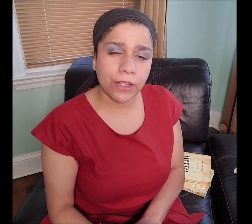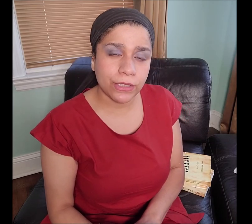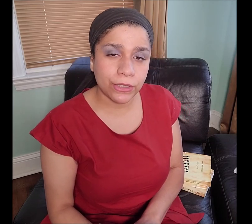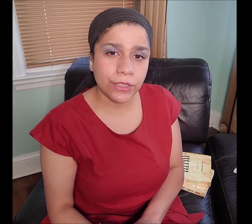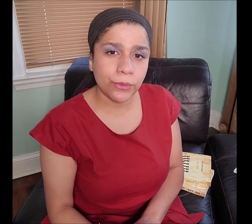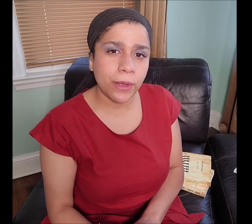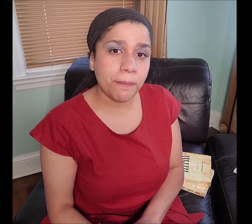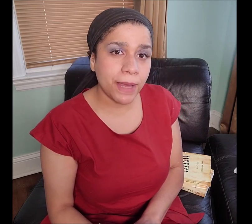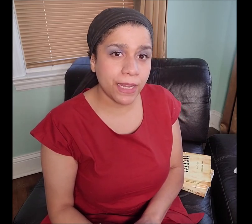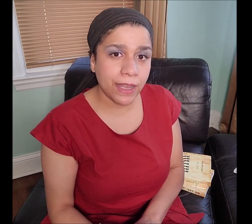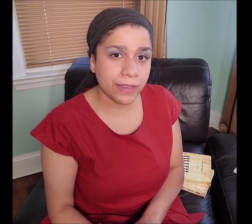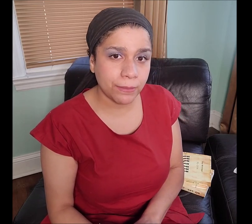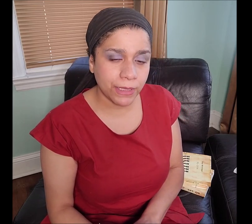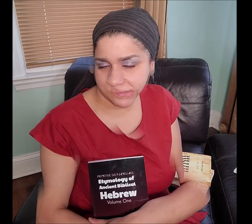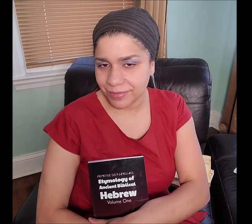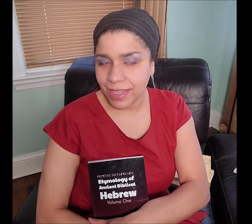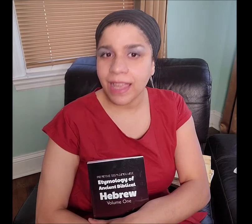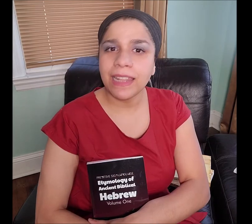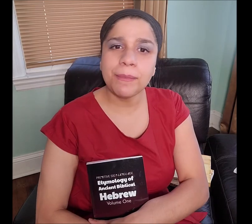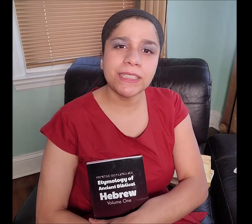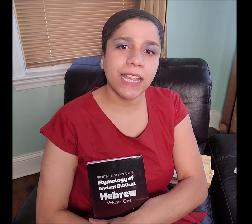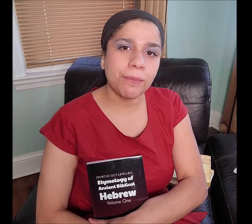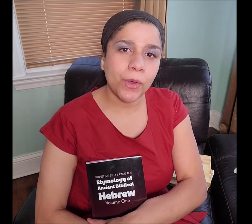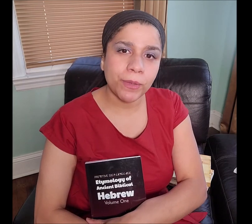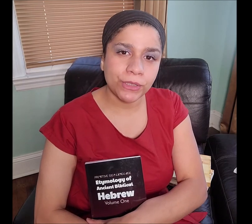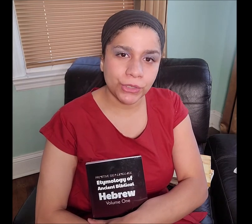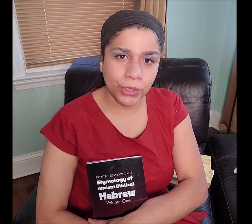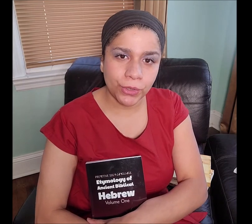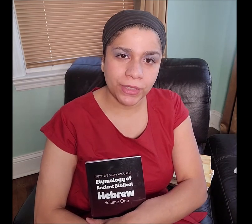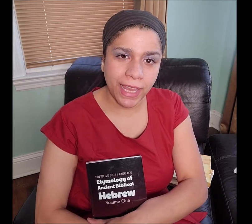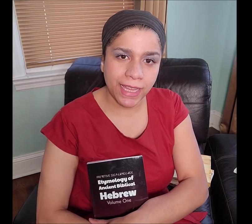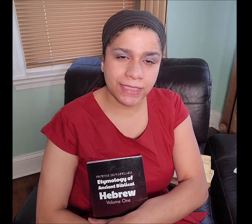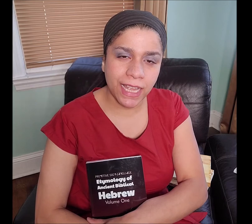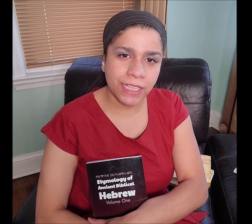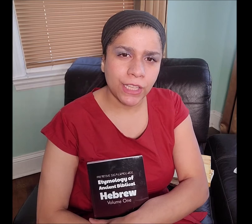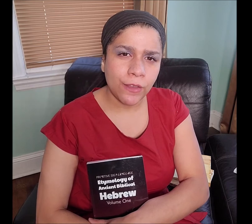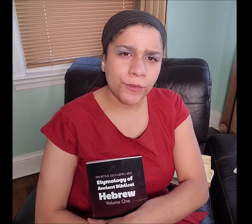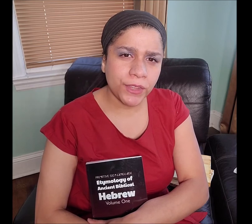concerning what Manakahthey 𐤌𐤍𐤇𐤕𐤉 means. Let me take a moment to show you the hand signs for the